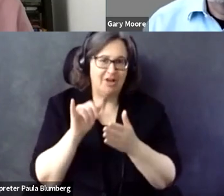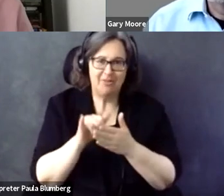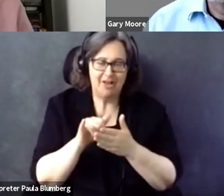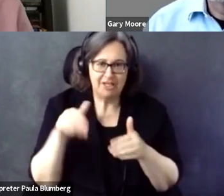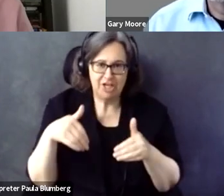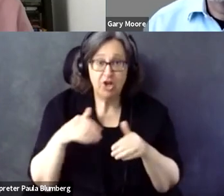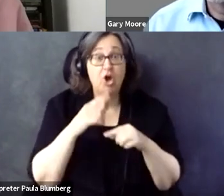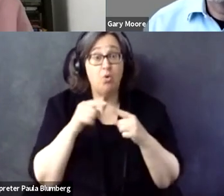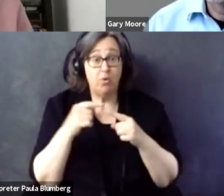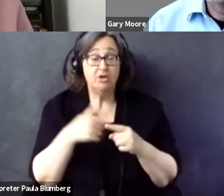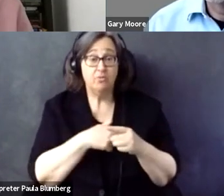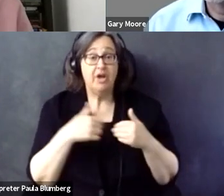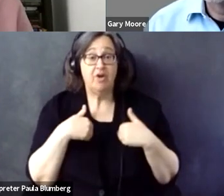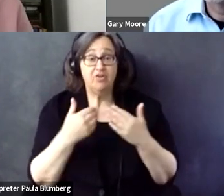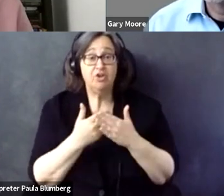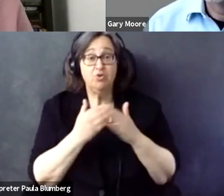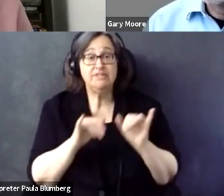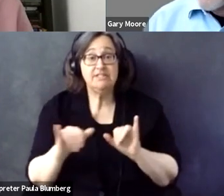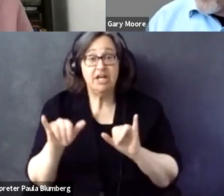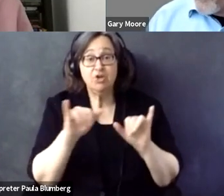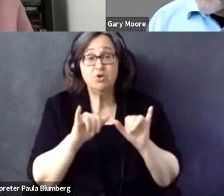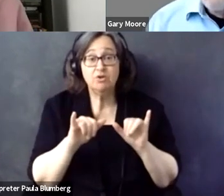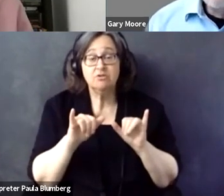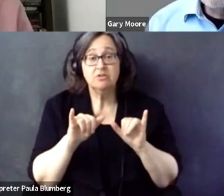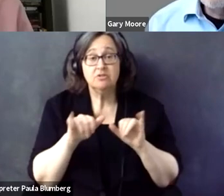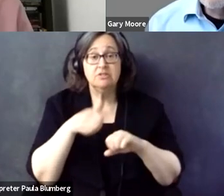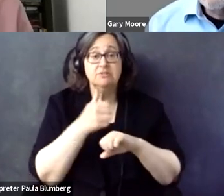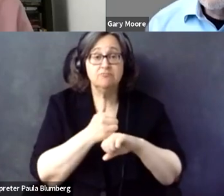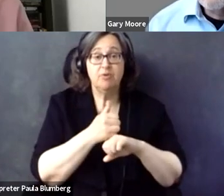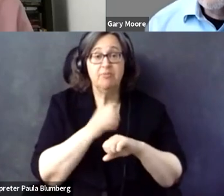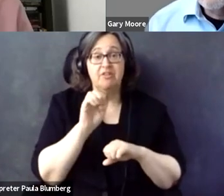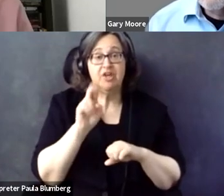ag 3.0 is not a stable standard yet so we cannot have certification around